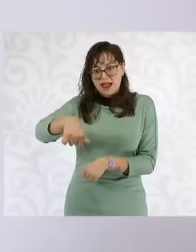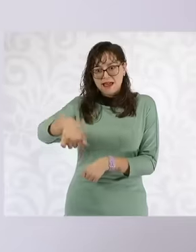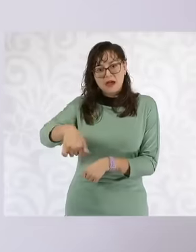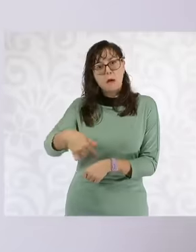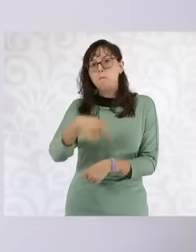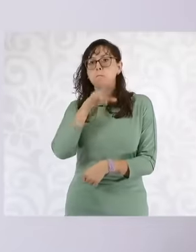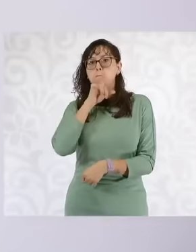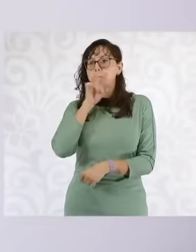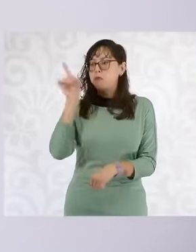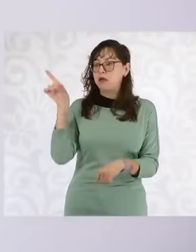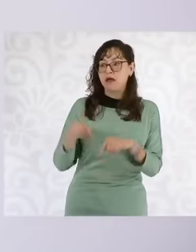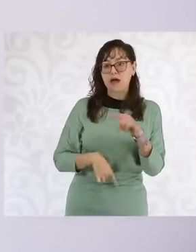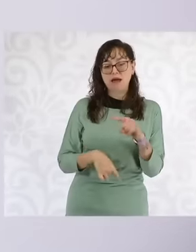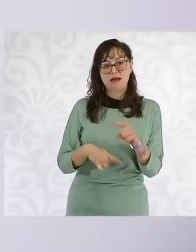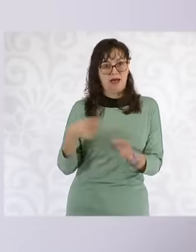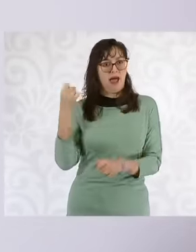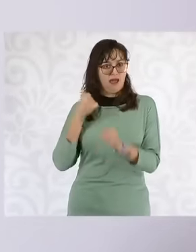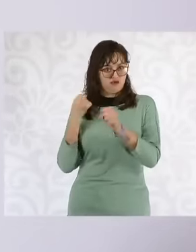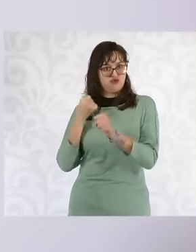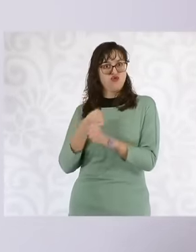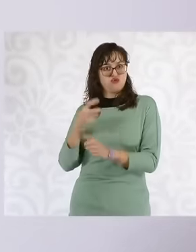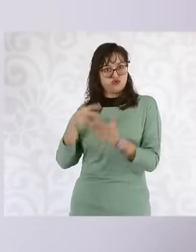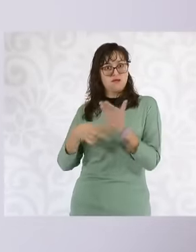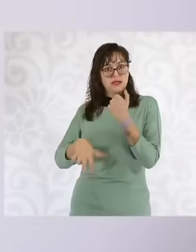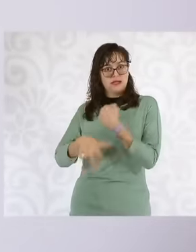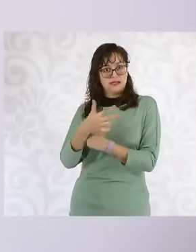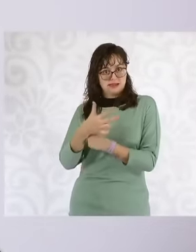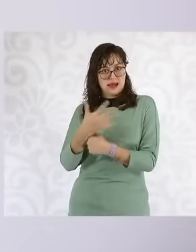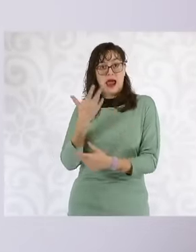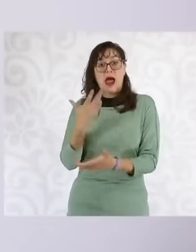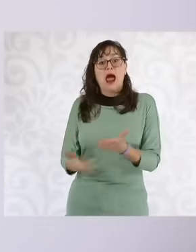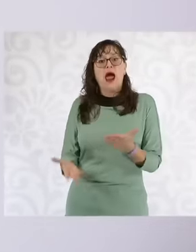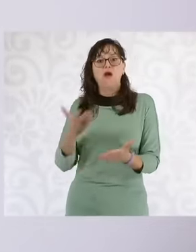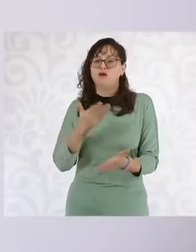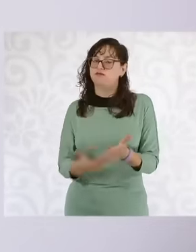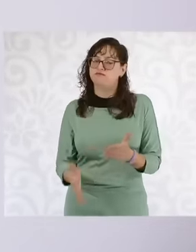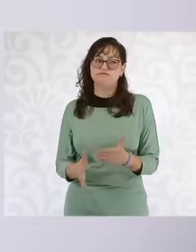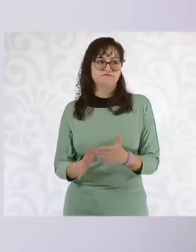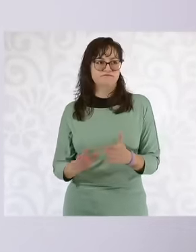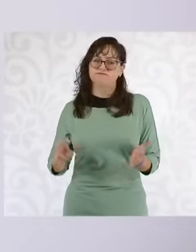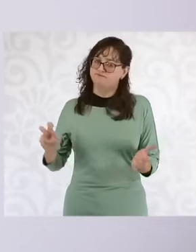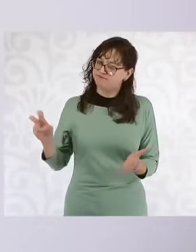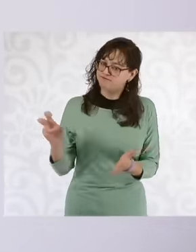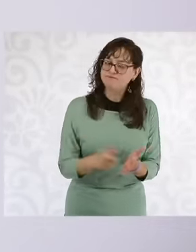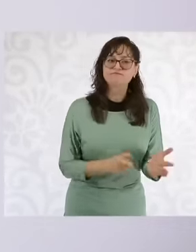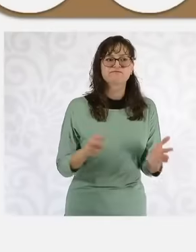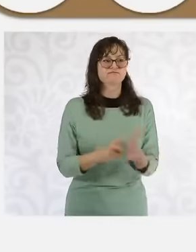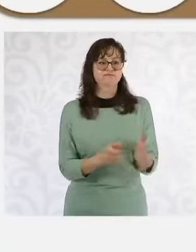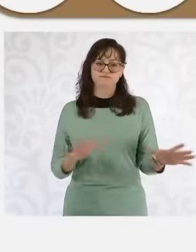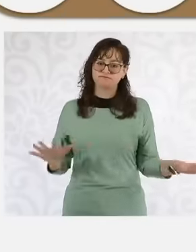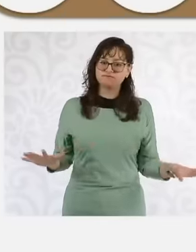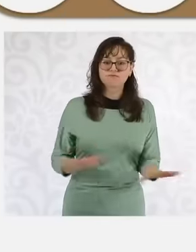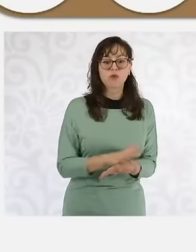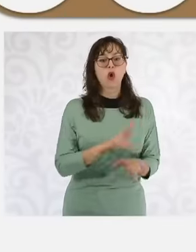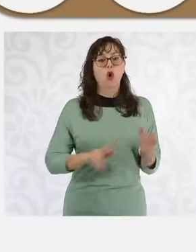done what what what what was achieved is to return to the people of Mexico these companies change